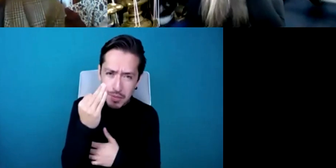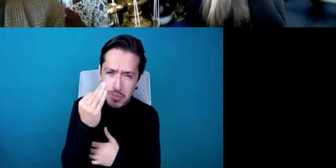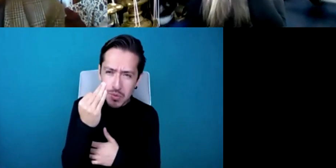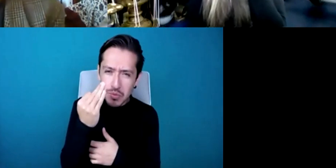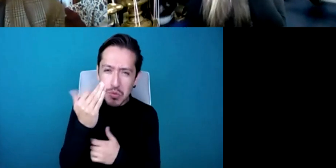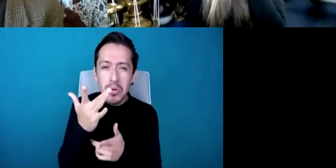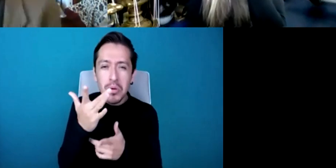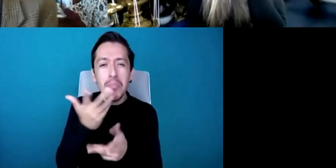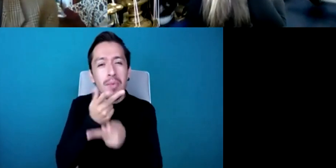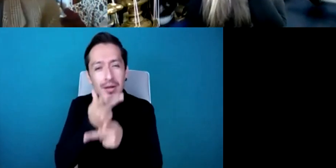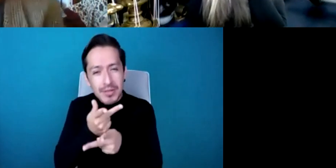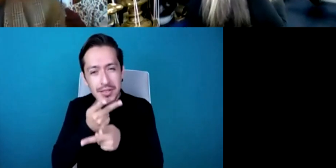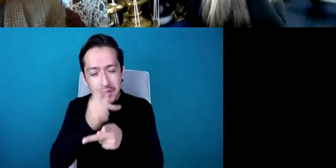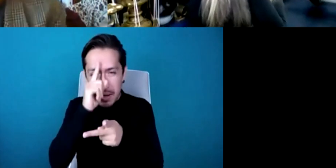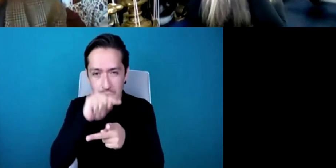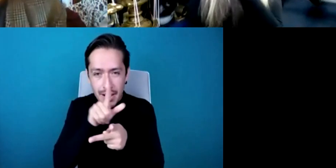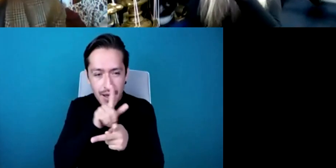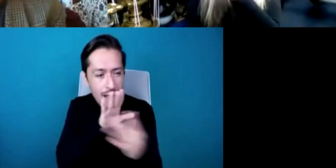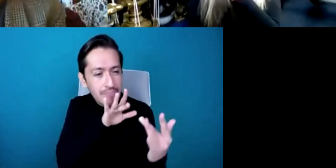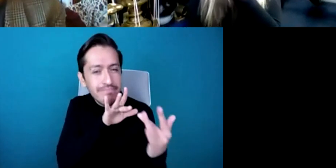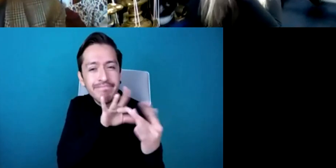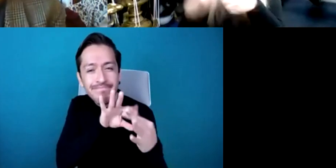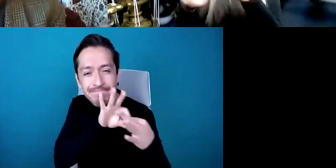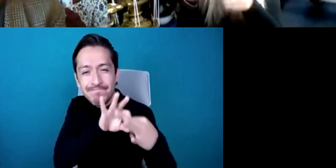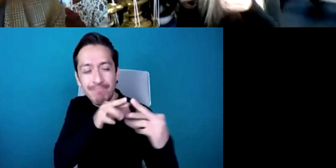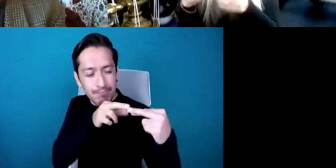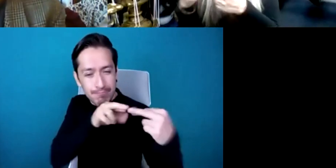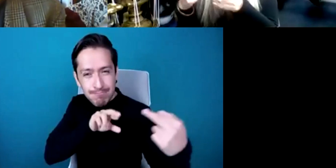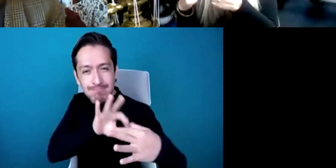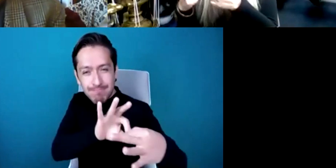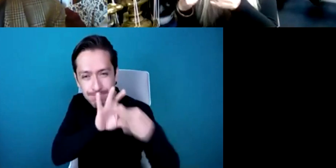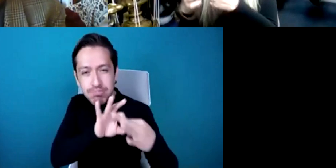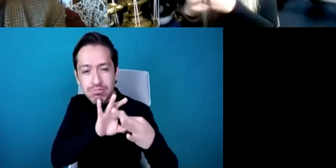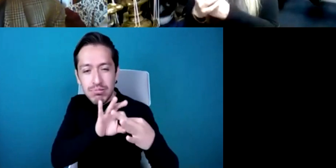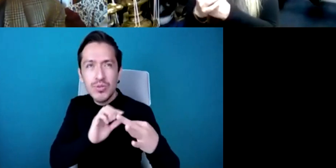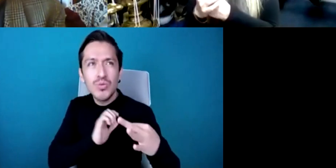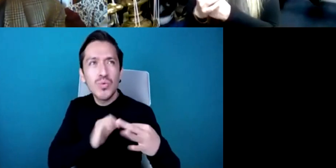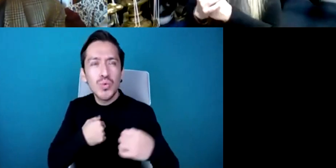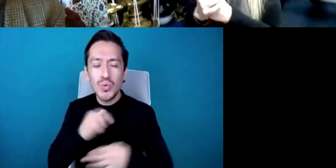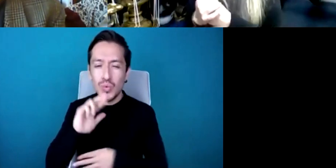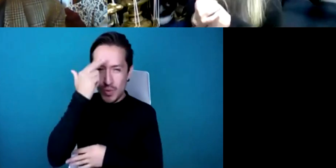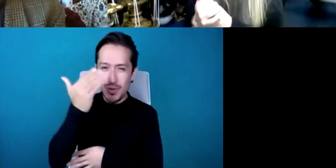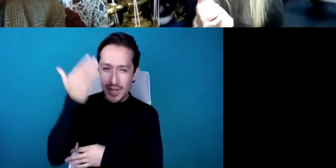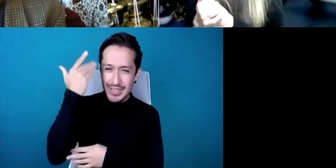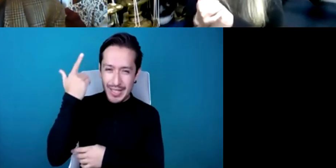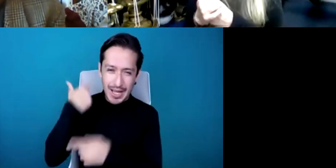taking part in a few years ago which is still ongoing is a project called The Sounds of Science